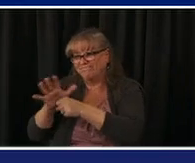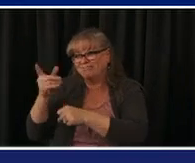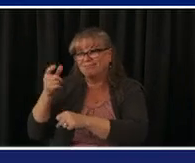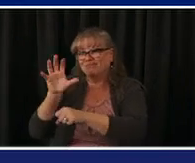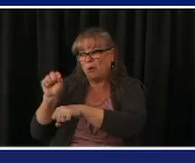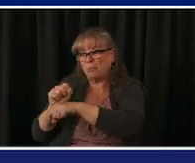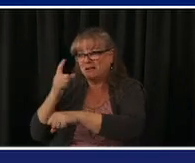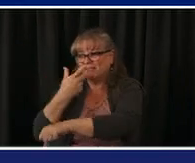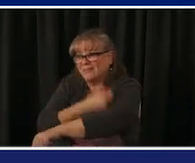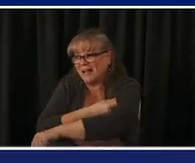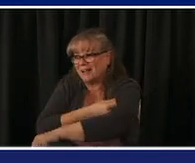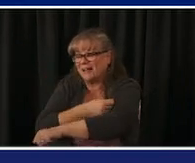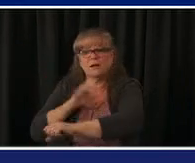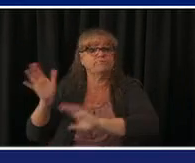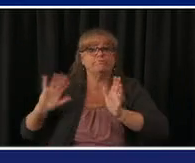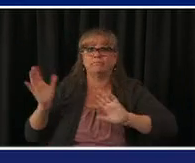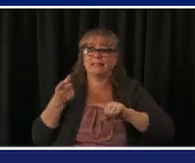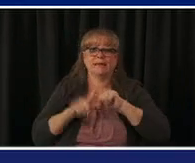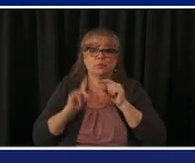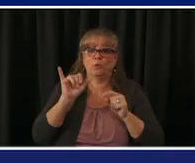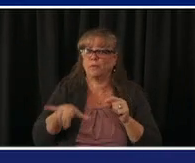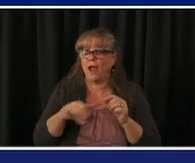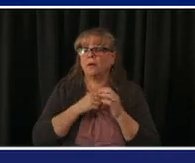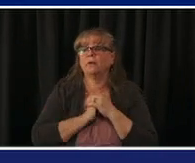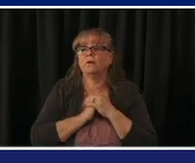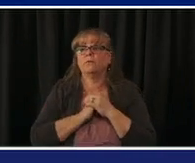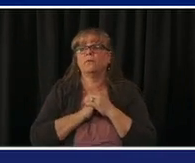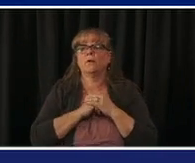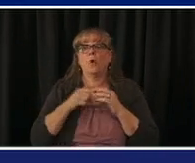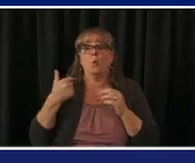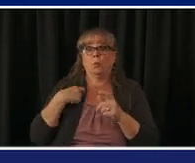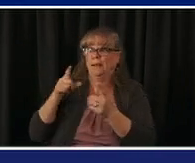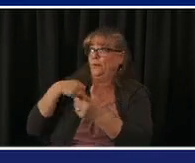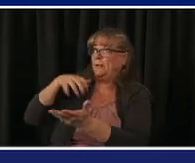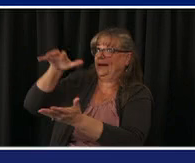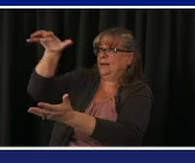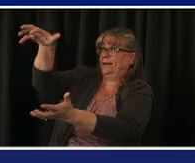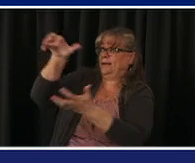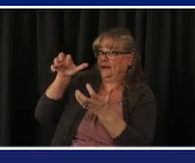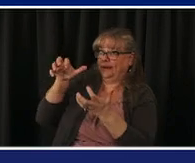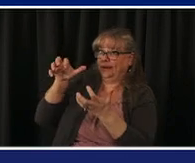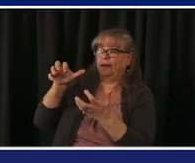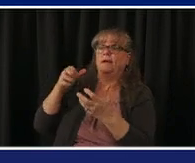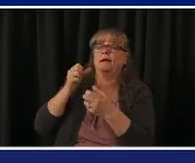they give us exact numbers and dates it opens up for vaccines and we encourage people to sign up